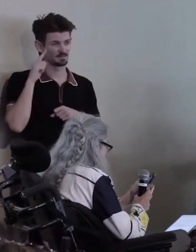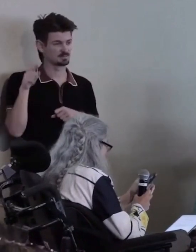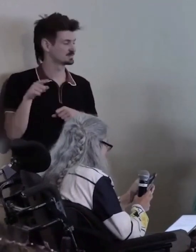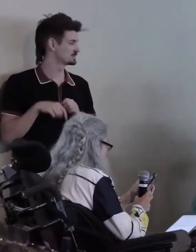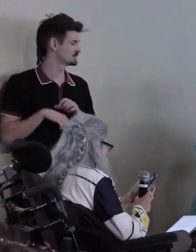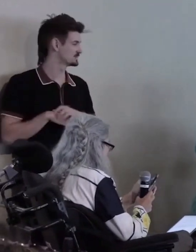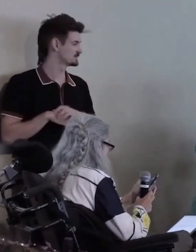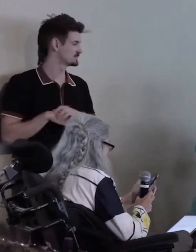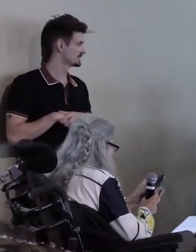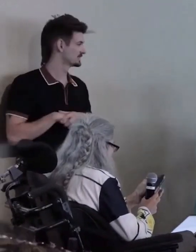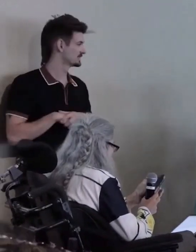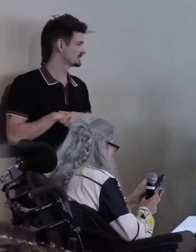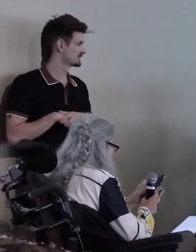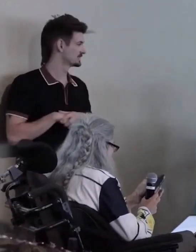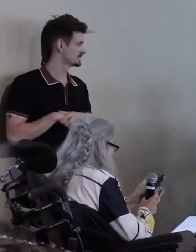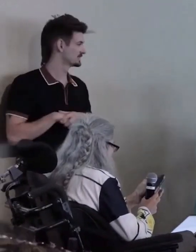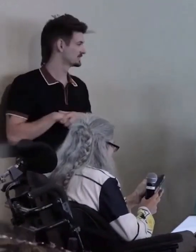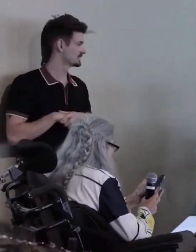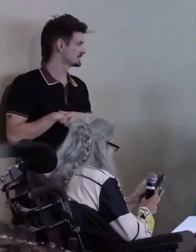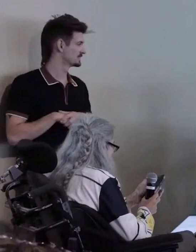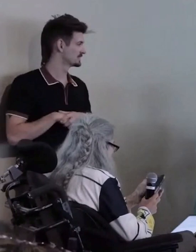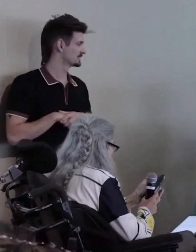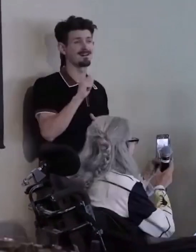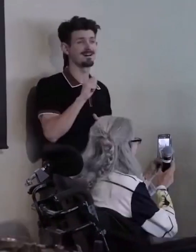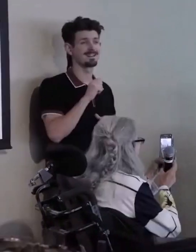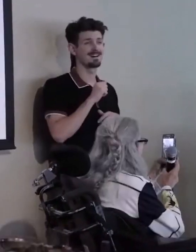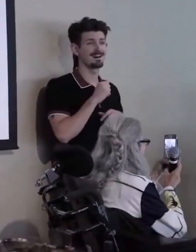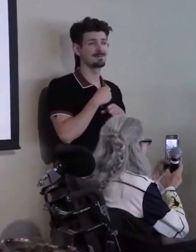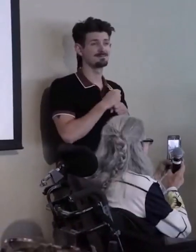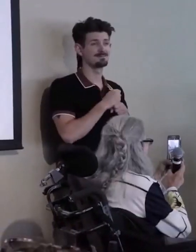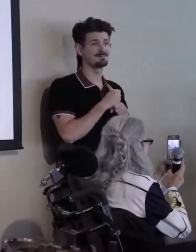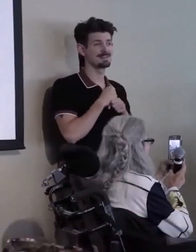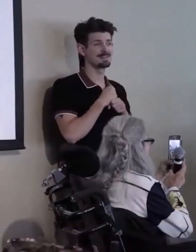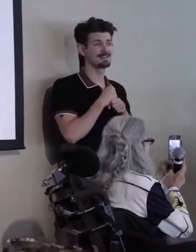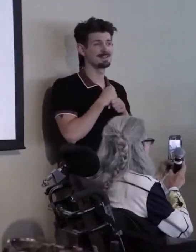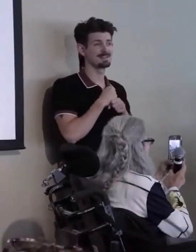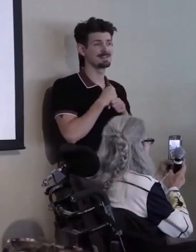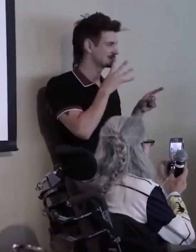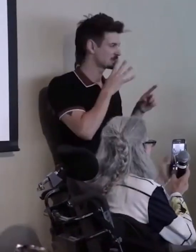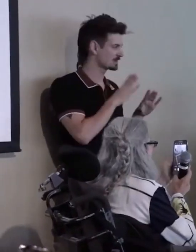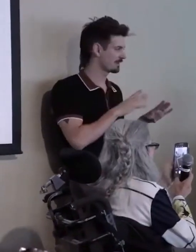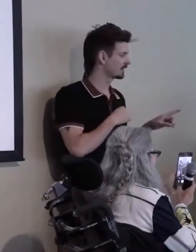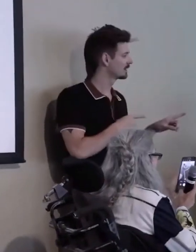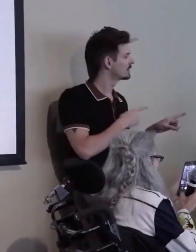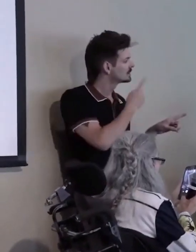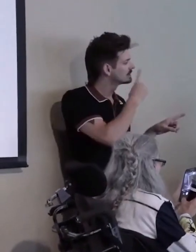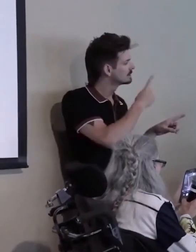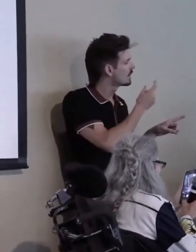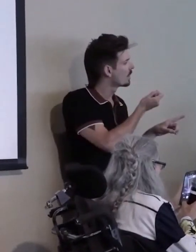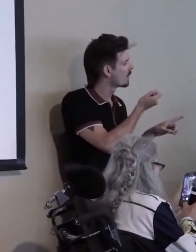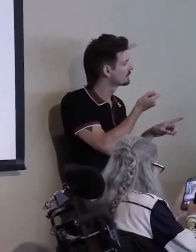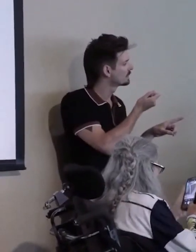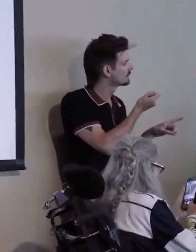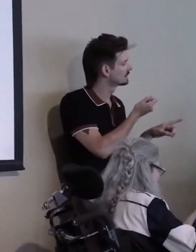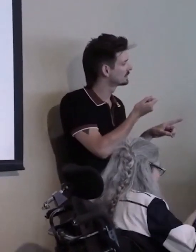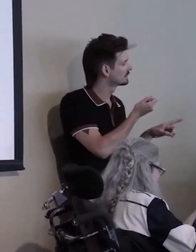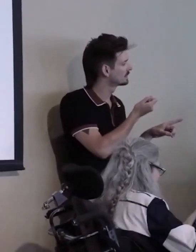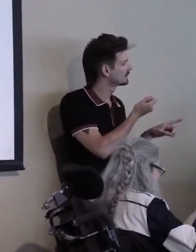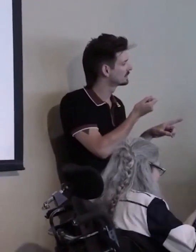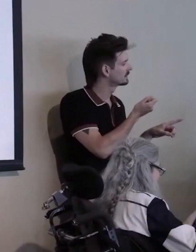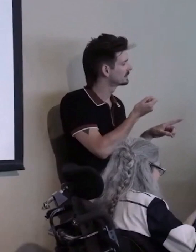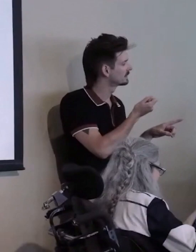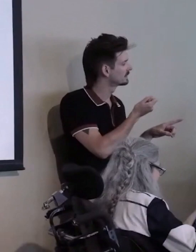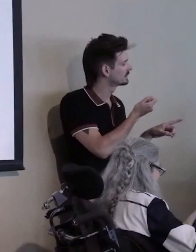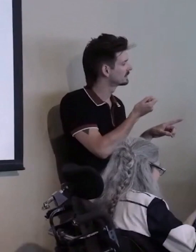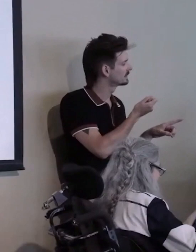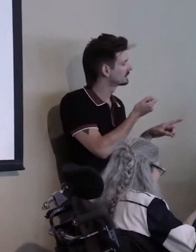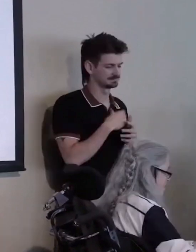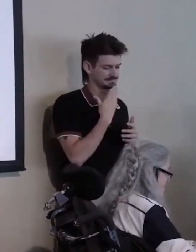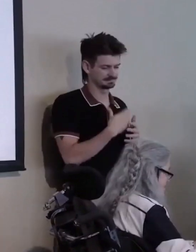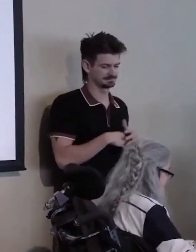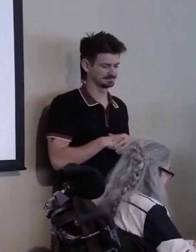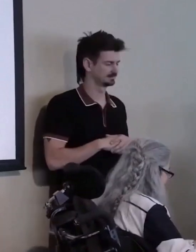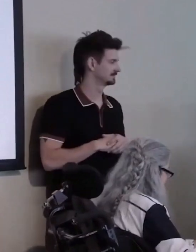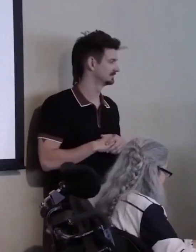Seyanna made it, she is speaking very softly, ya'll... I am gonna have to... Yes...